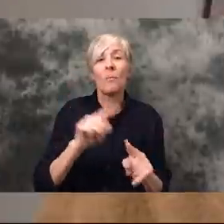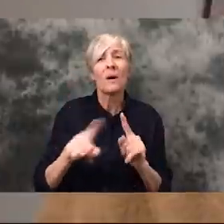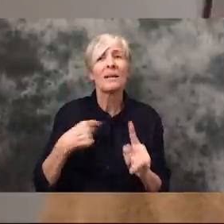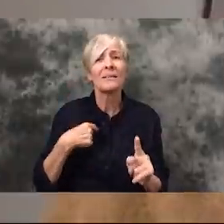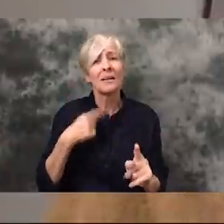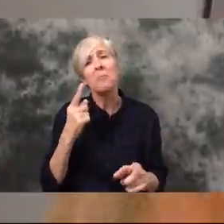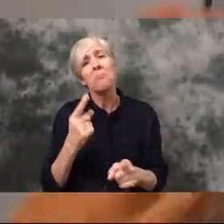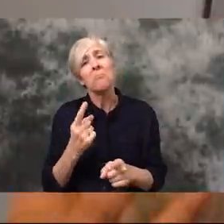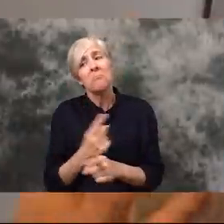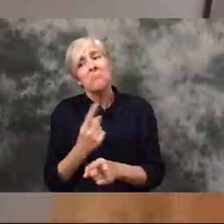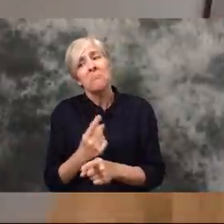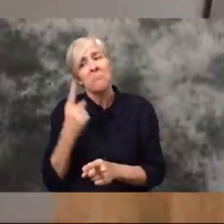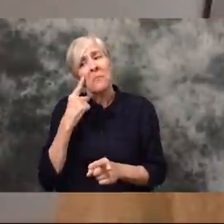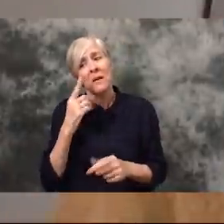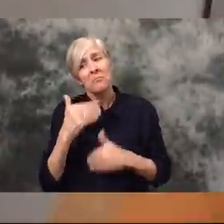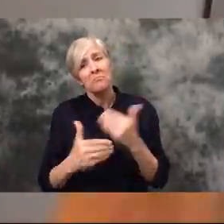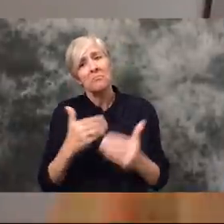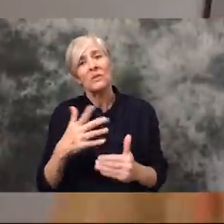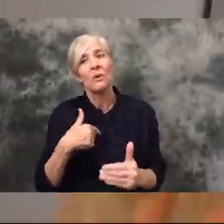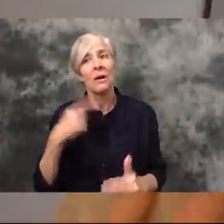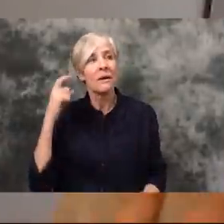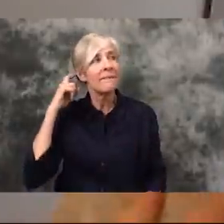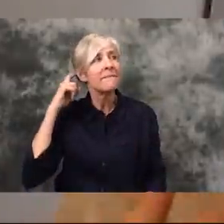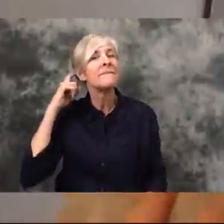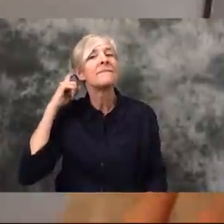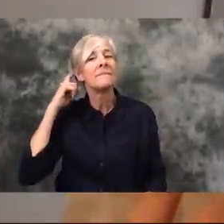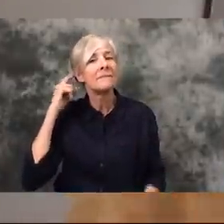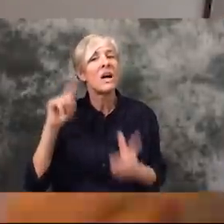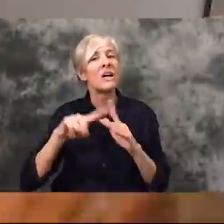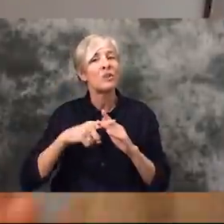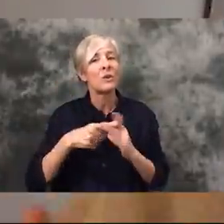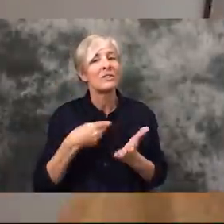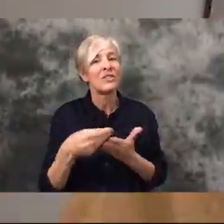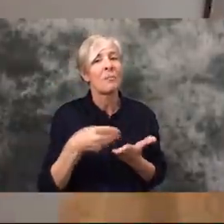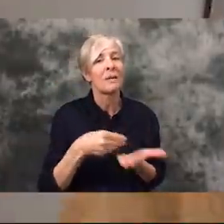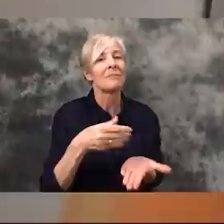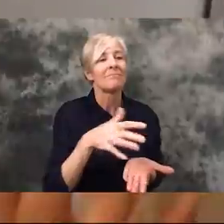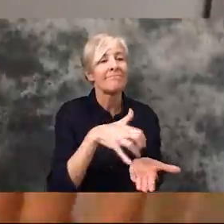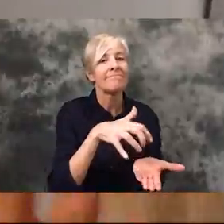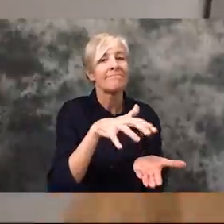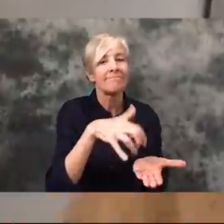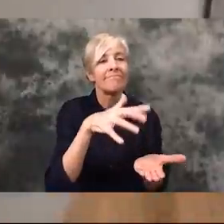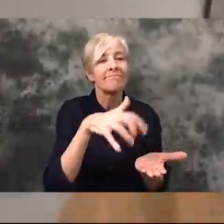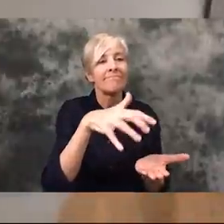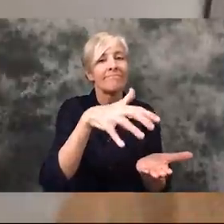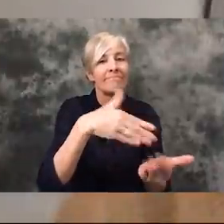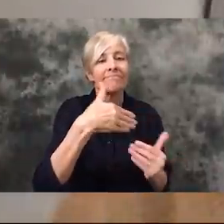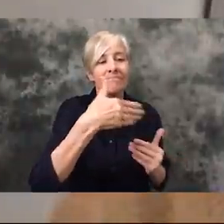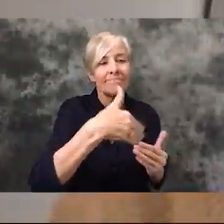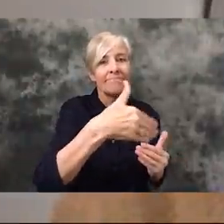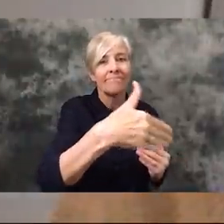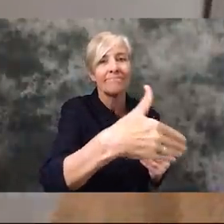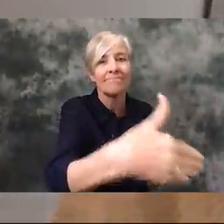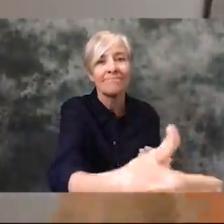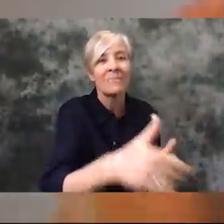was coming and I started stocking up like little-by-little and so I didn't need to go to the store and do a big haul or anything like that. I just sort